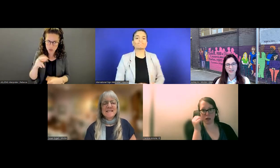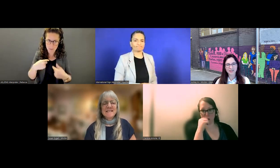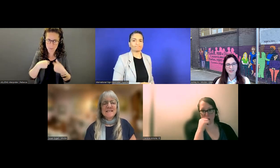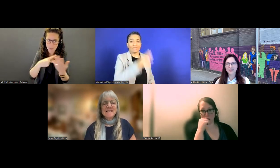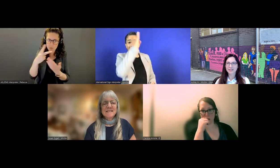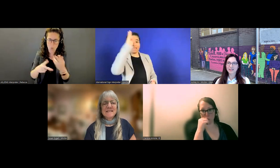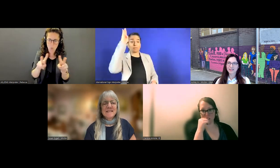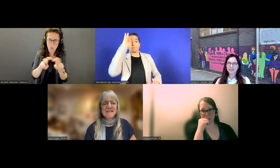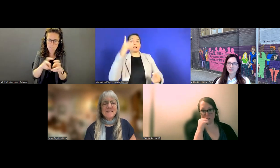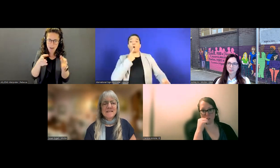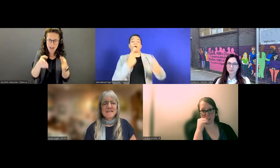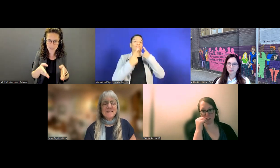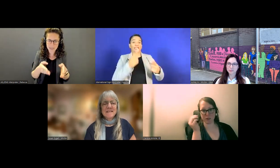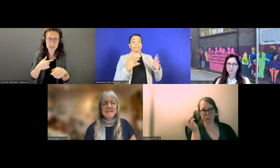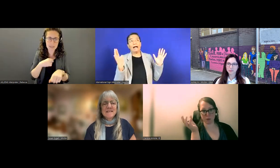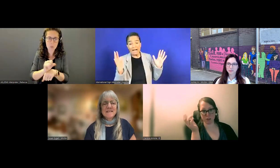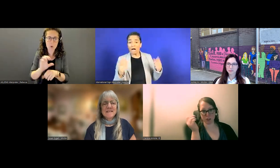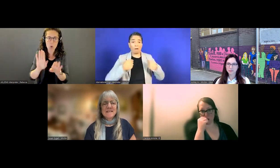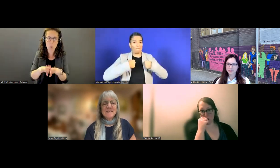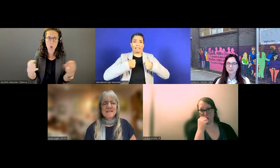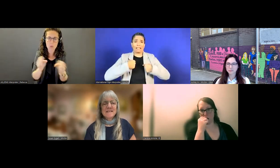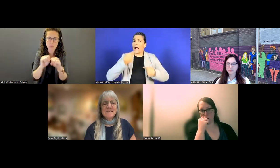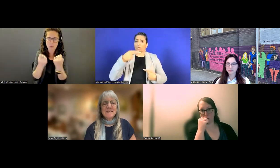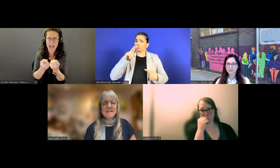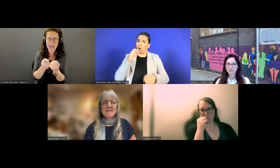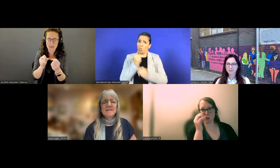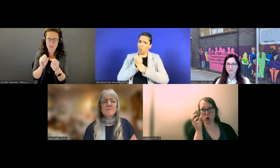I work on society foundation. That's my sponsor.